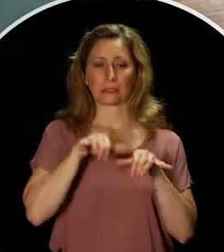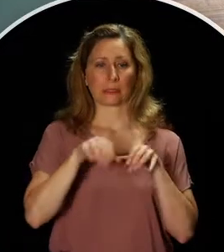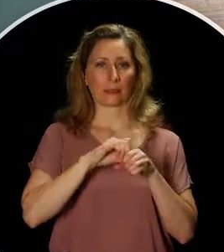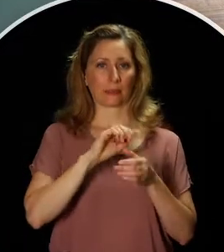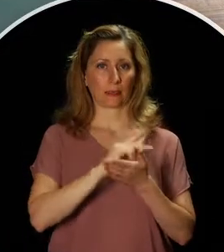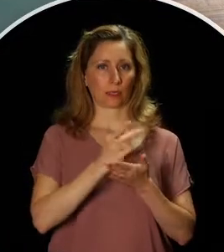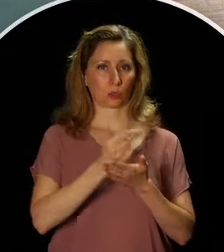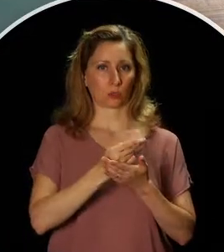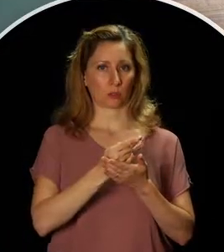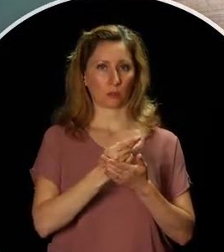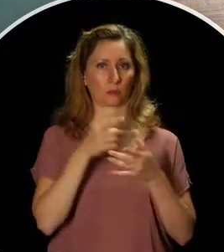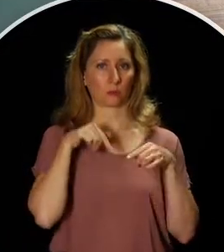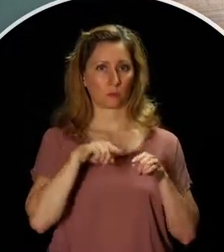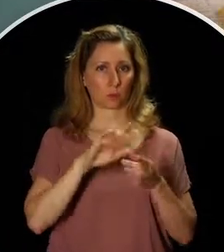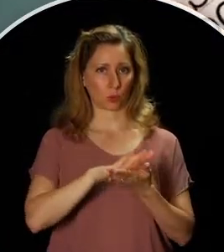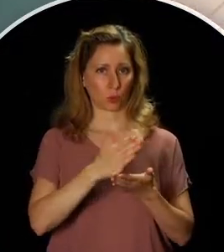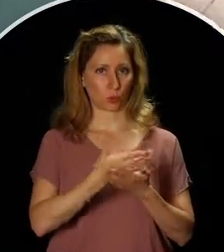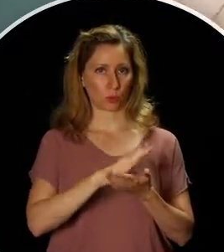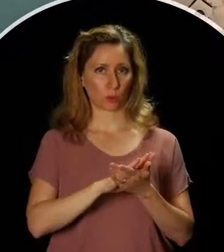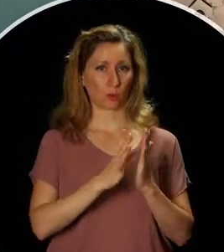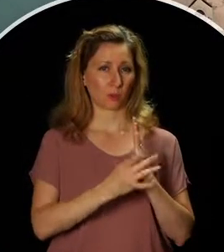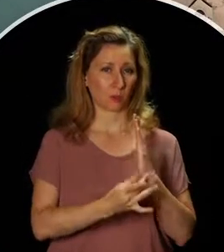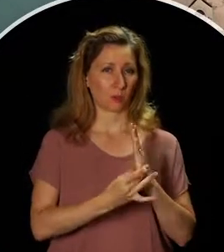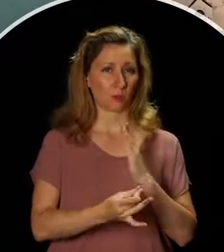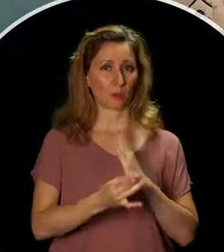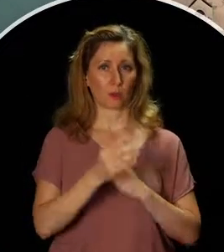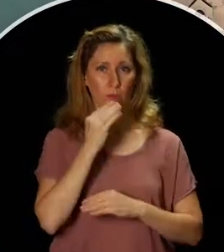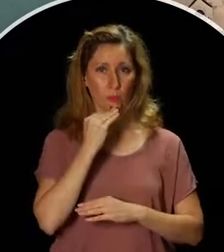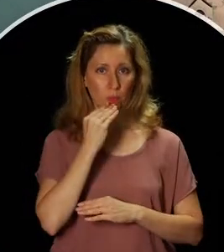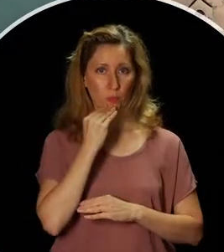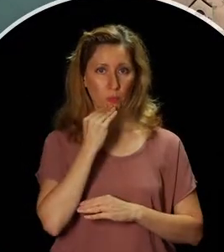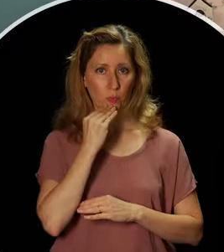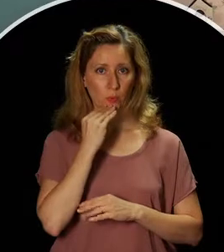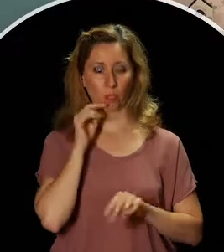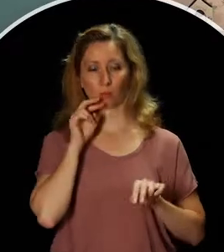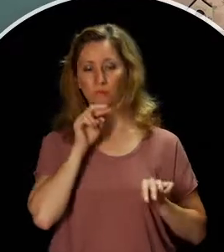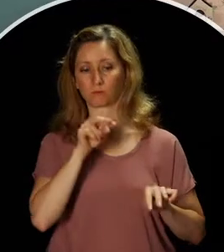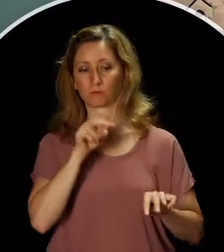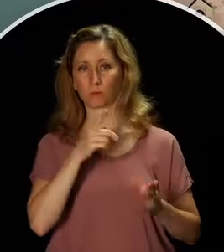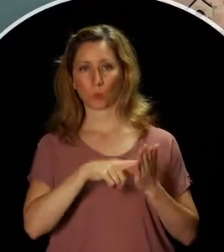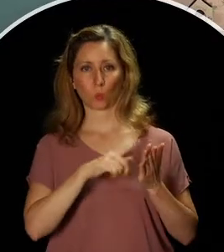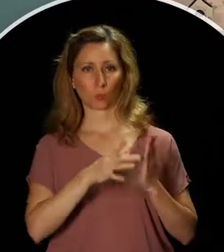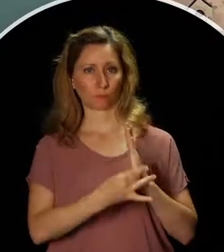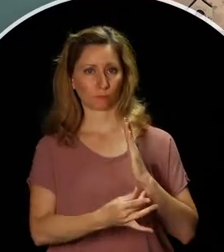when you are frying, broiling, or grilling food. Keep an eye on what you fry.